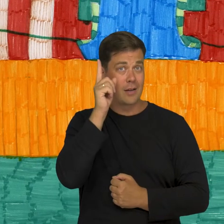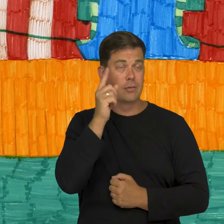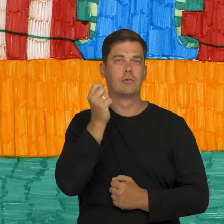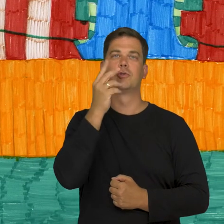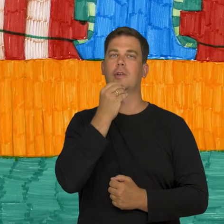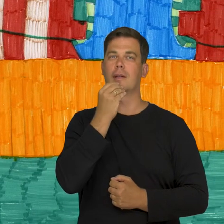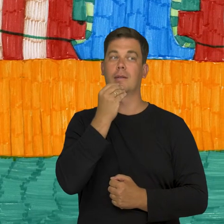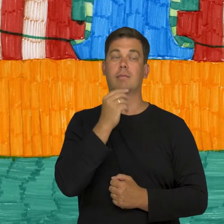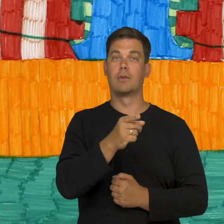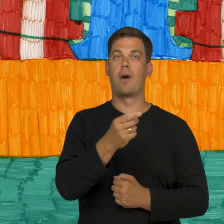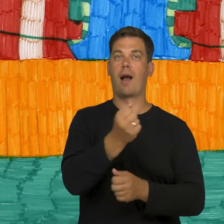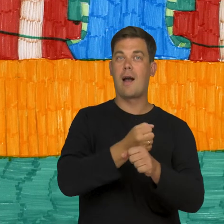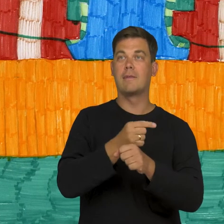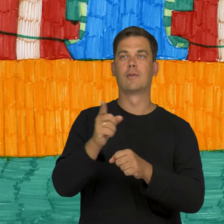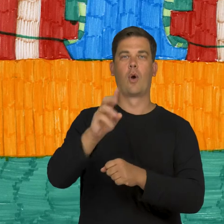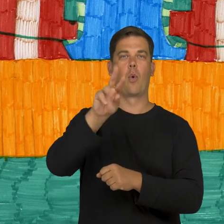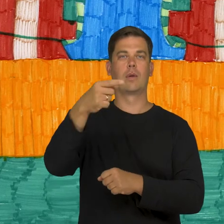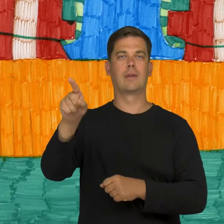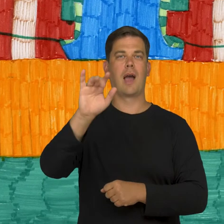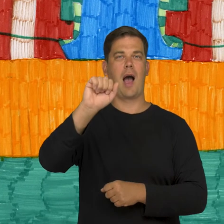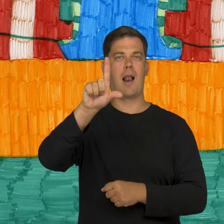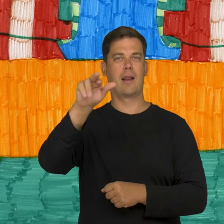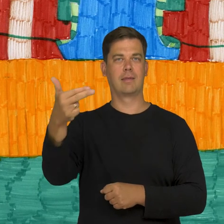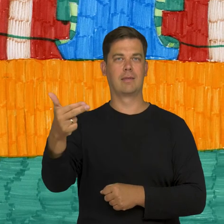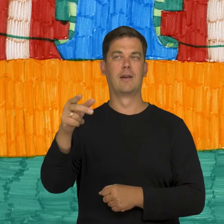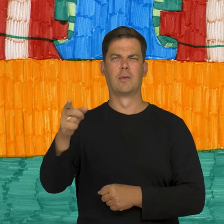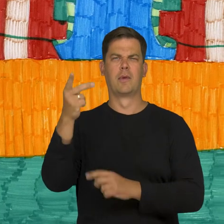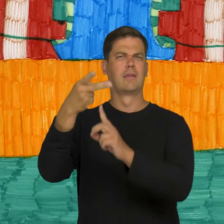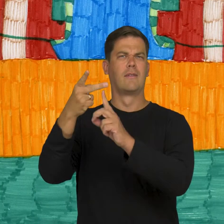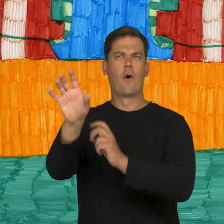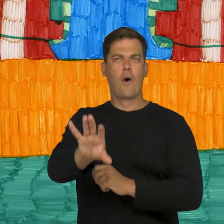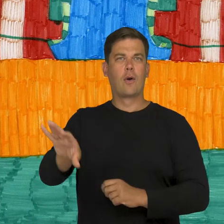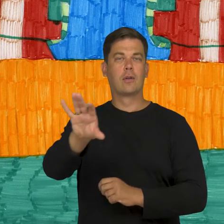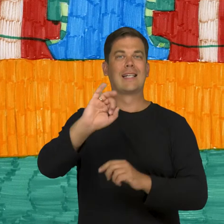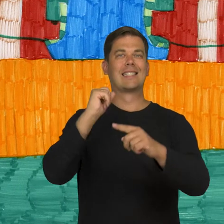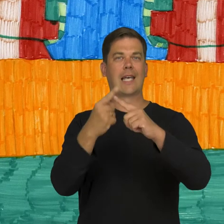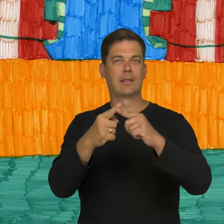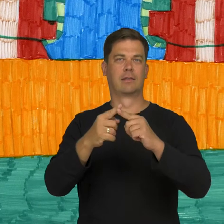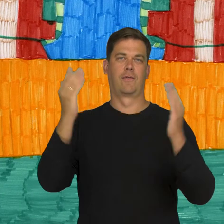In the morning, I had my breakfast and coffee and I watched Woody Allen's comedy, on a DVD on TV